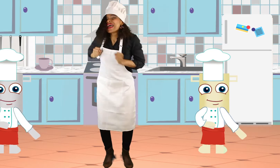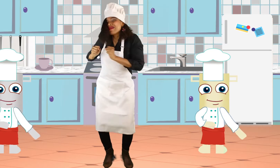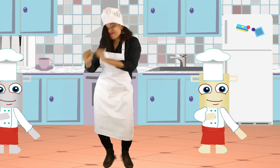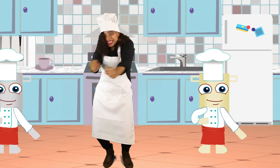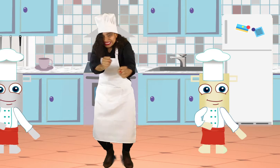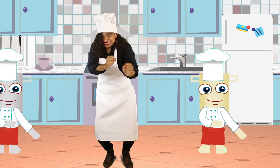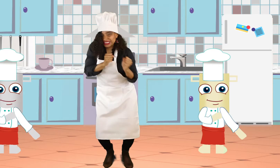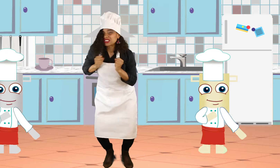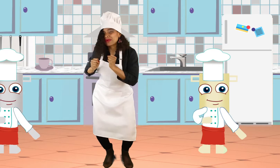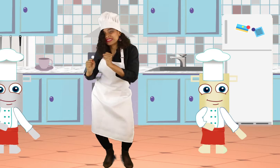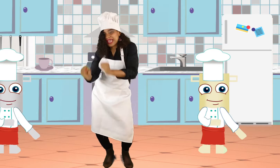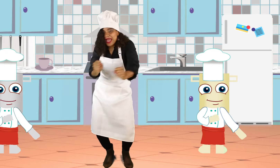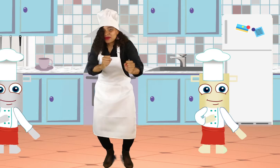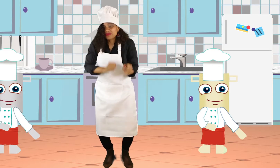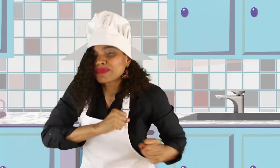and blend it straight down.